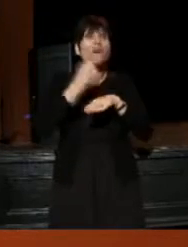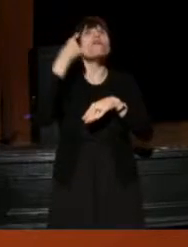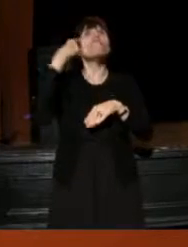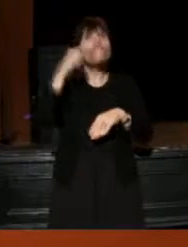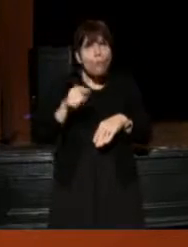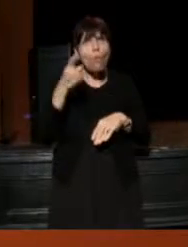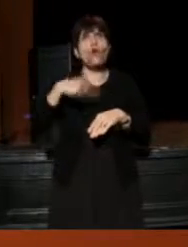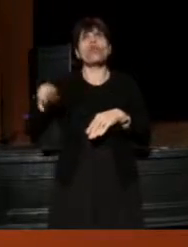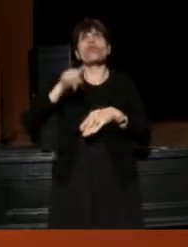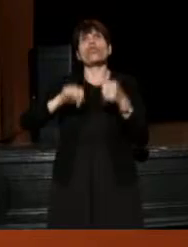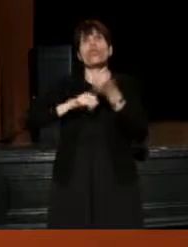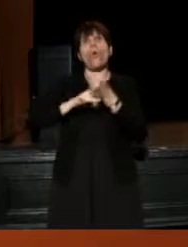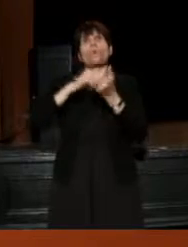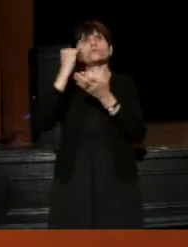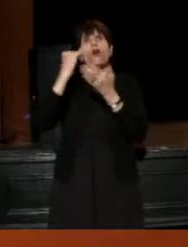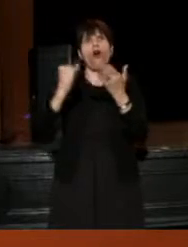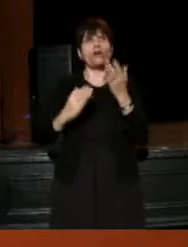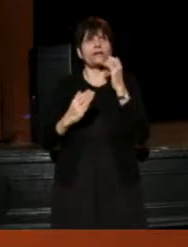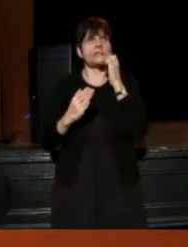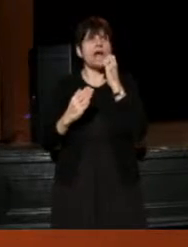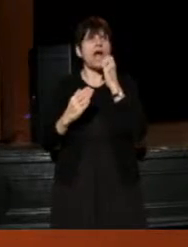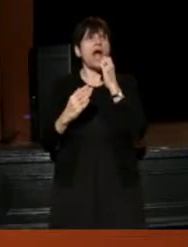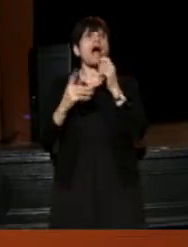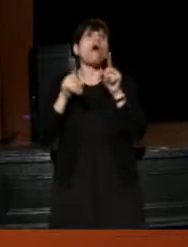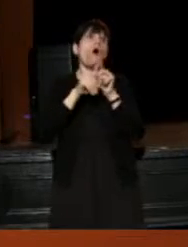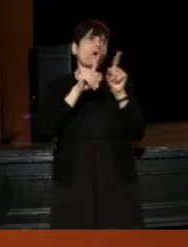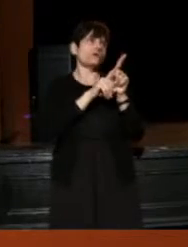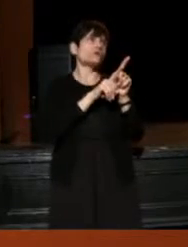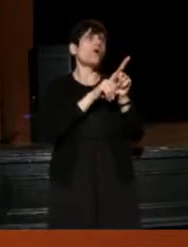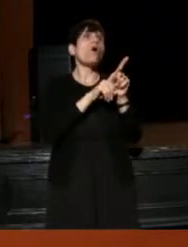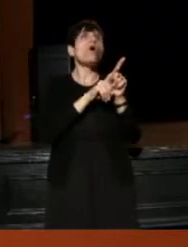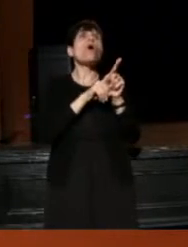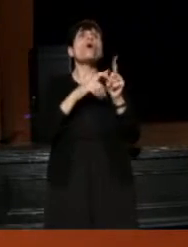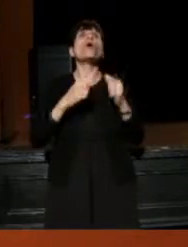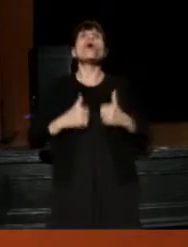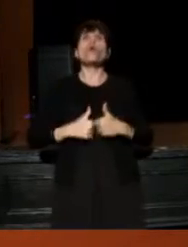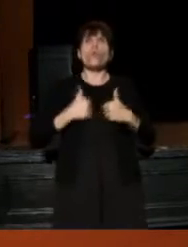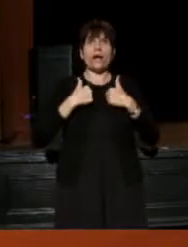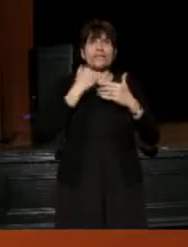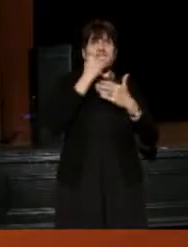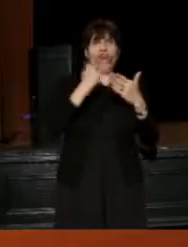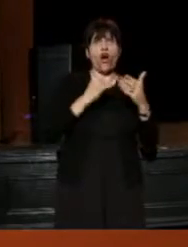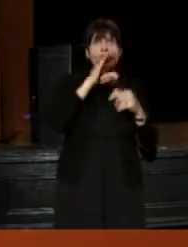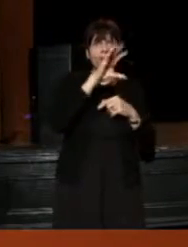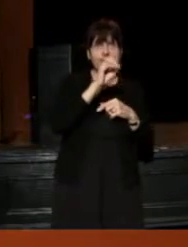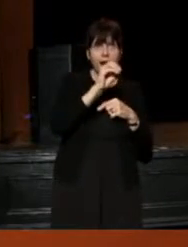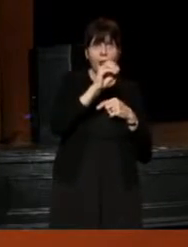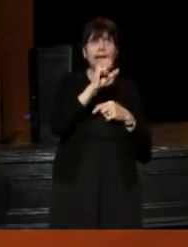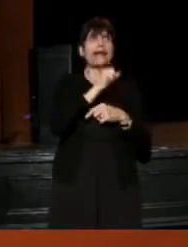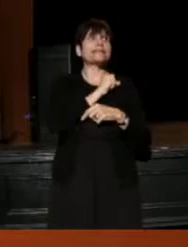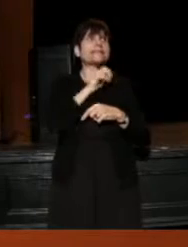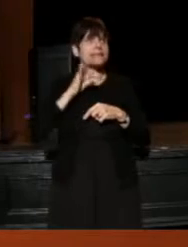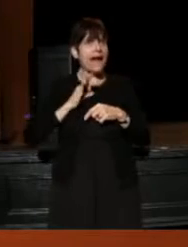And rest upon, also, the shoulders of our resident artist company, and our staff, and our board,